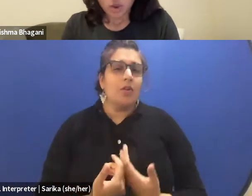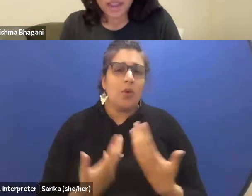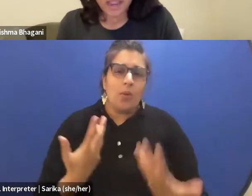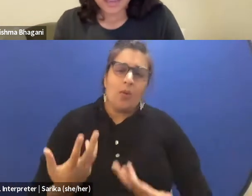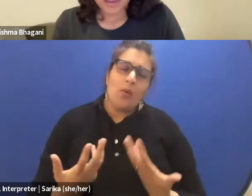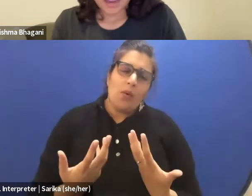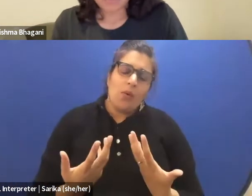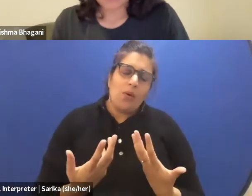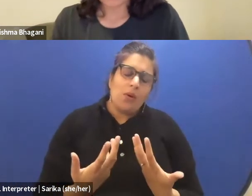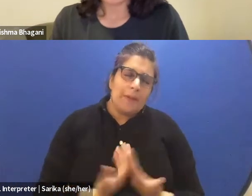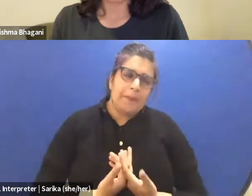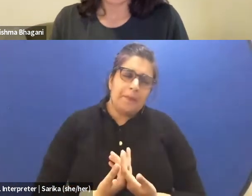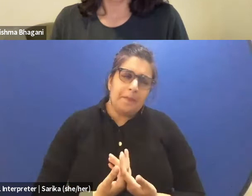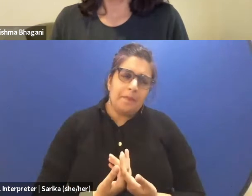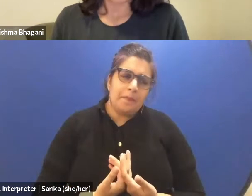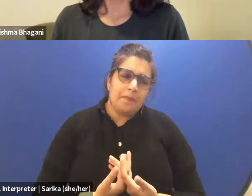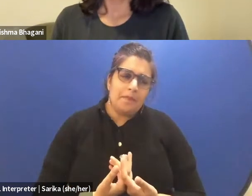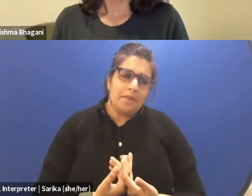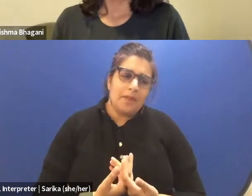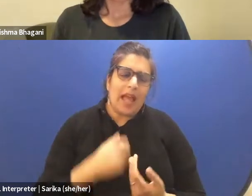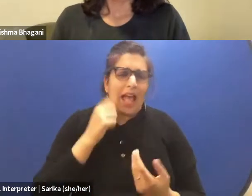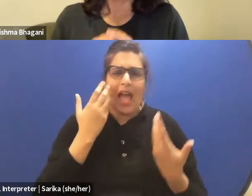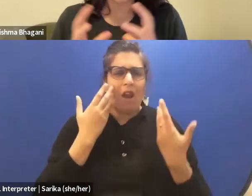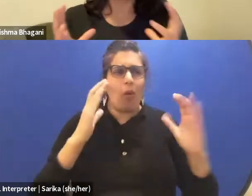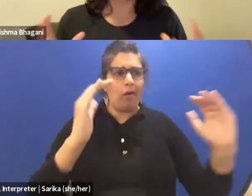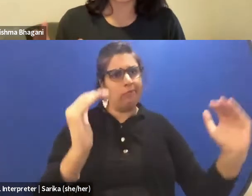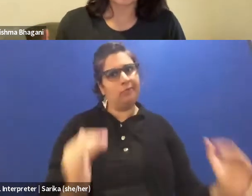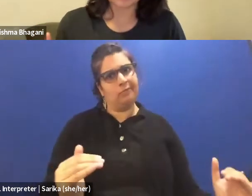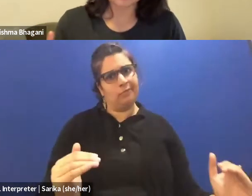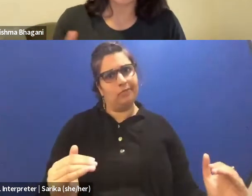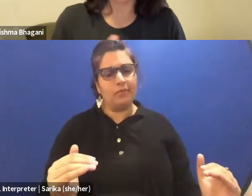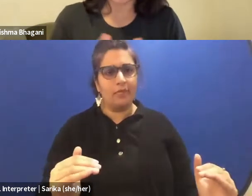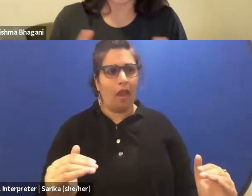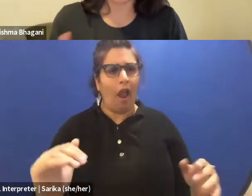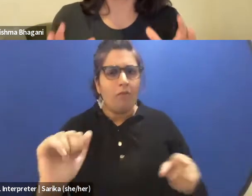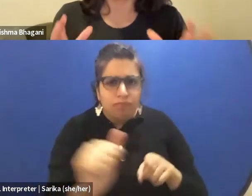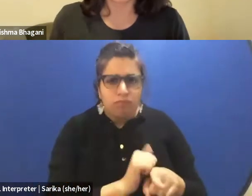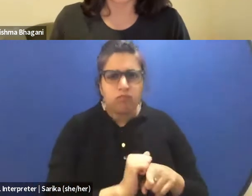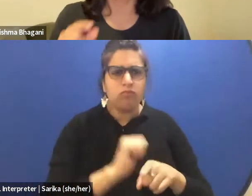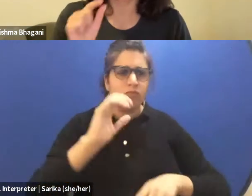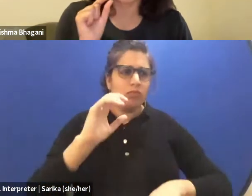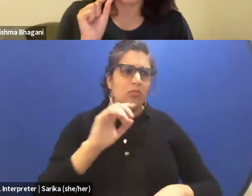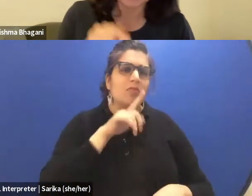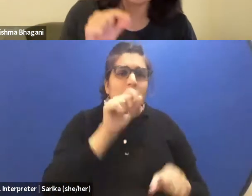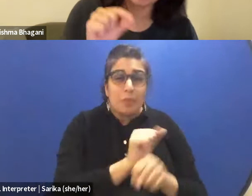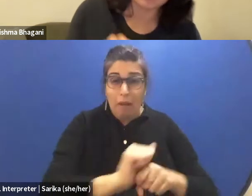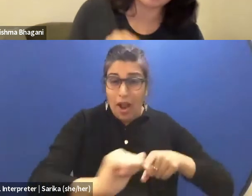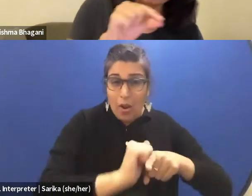So, I would not devalue that practical experience that we have on the continent, 'cause I think that is the unique thing